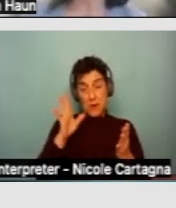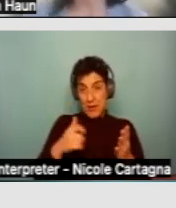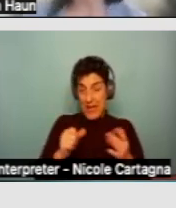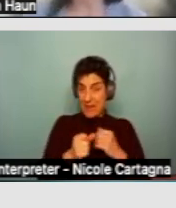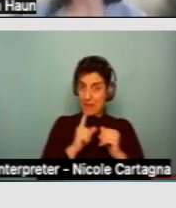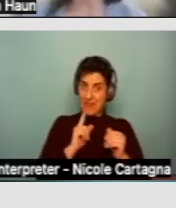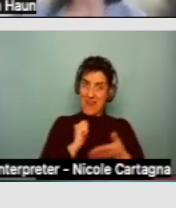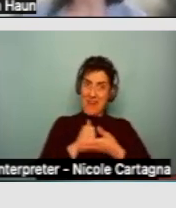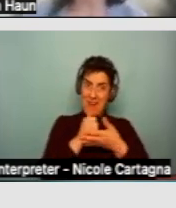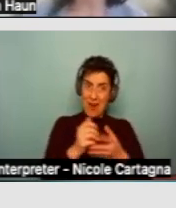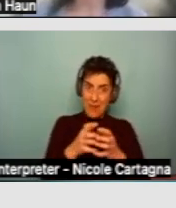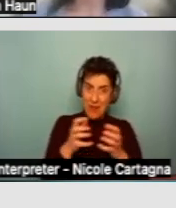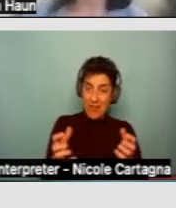who meet the criteria.